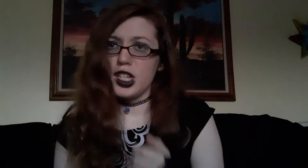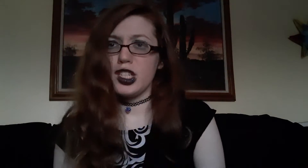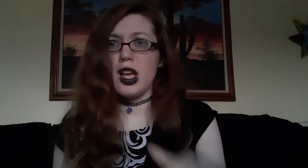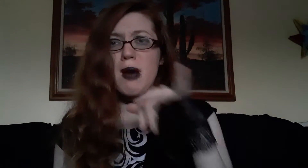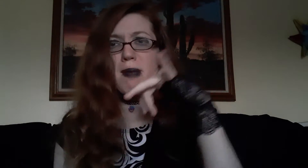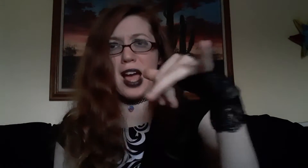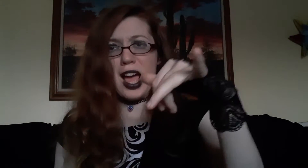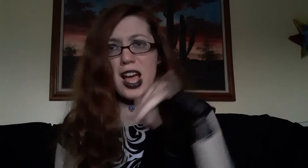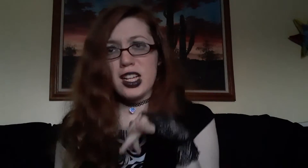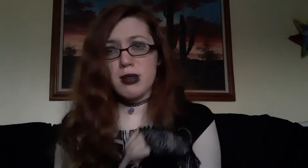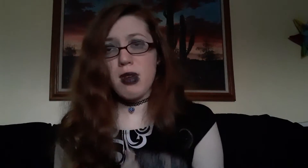MESSED-UP/PSYCHO LIKE-ME